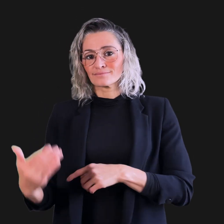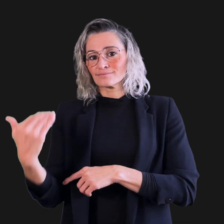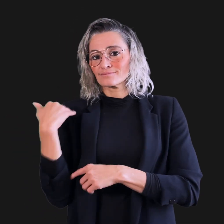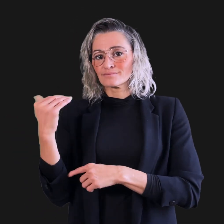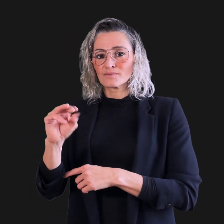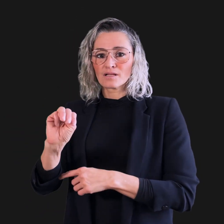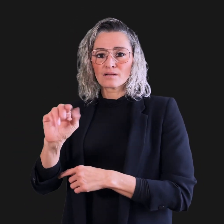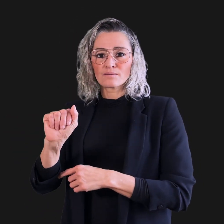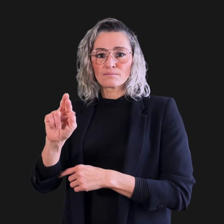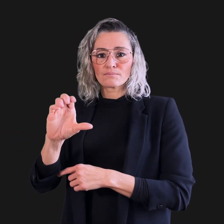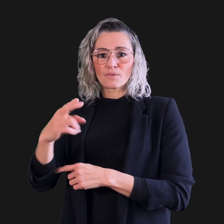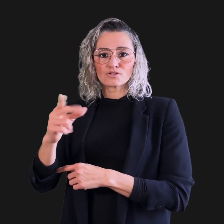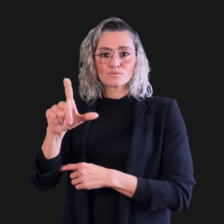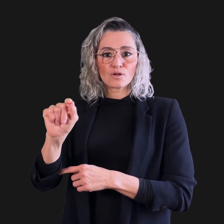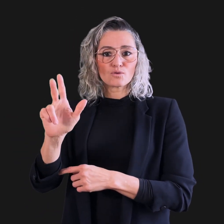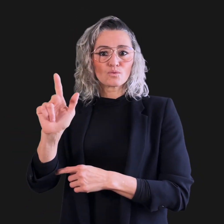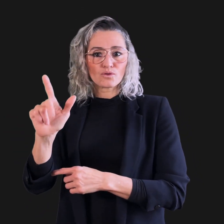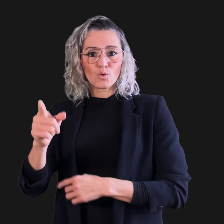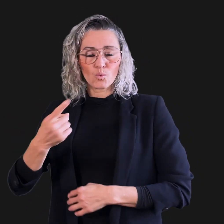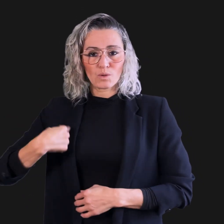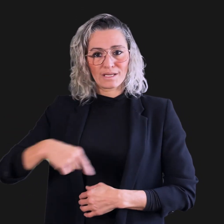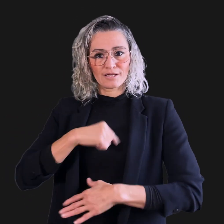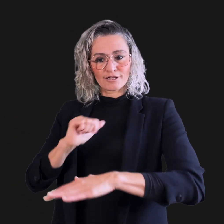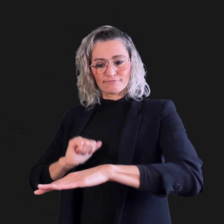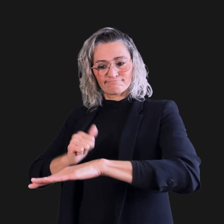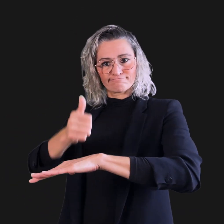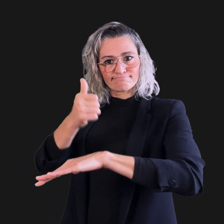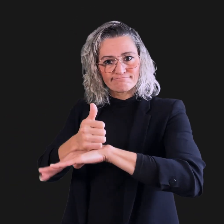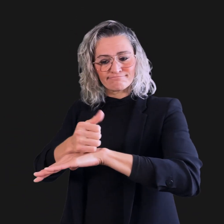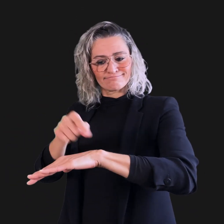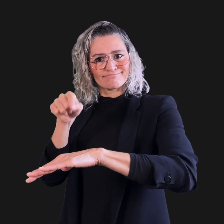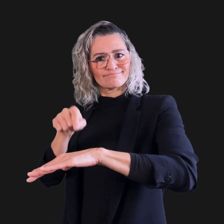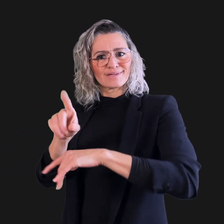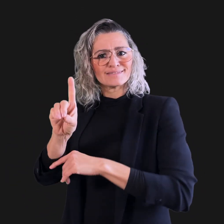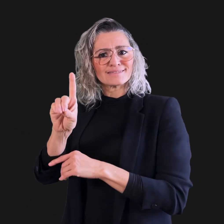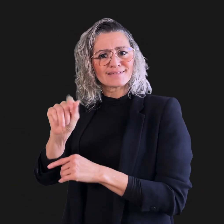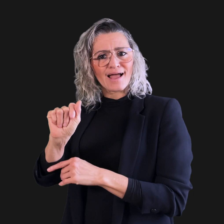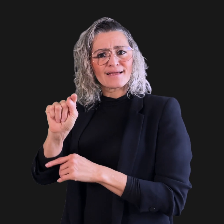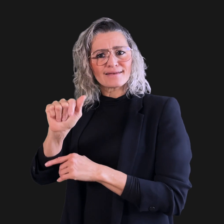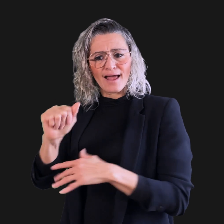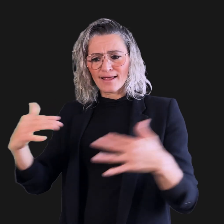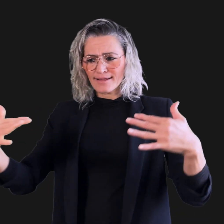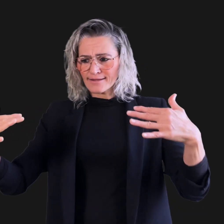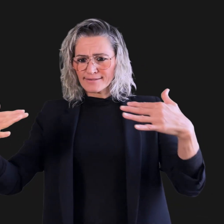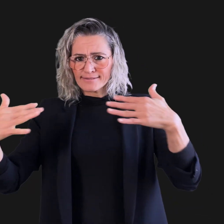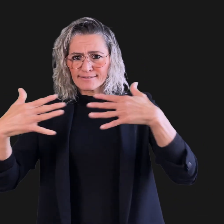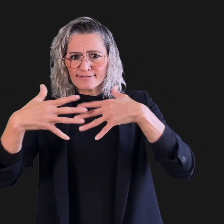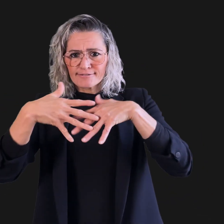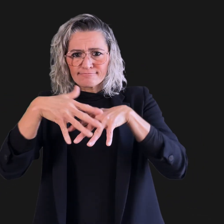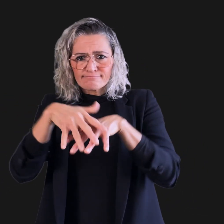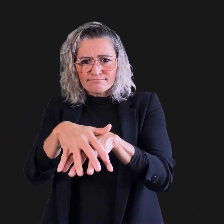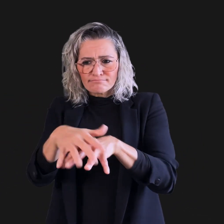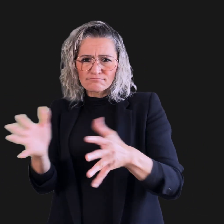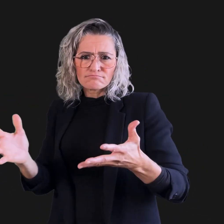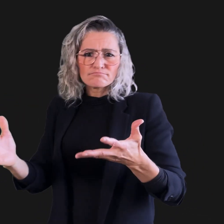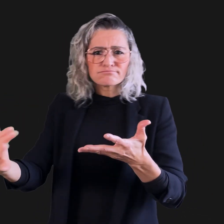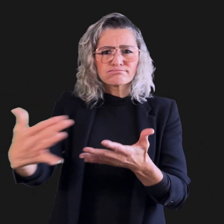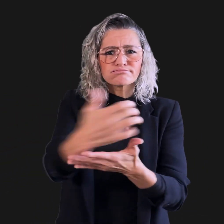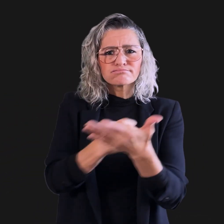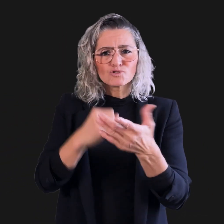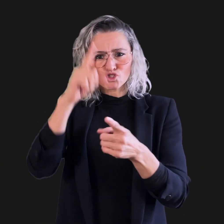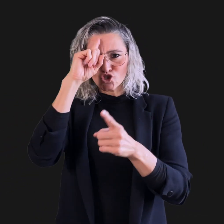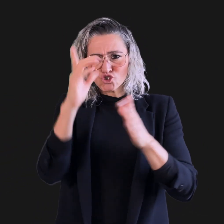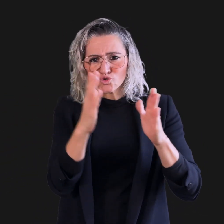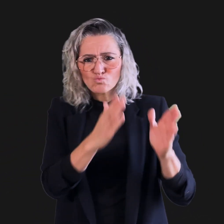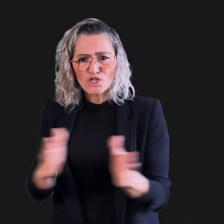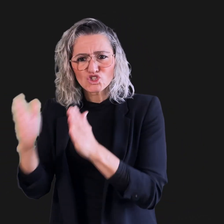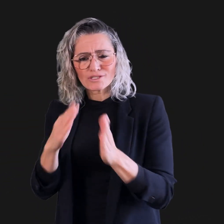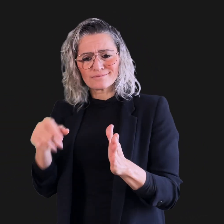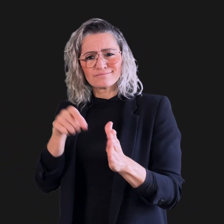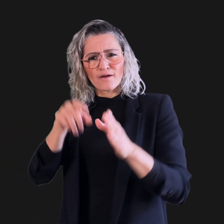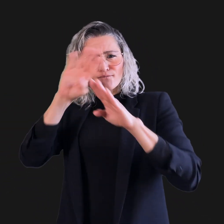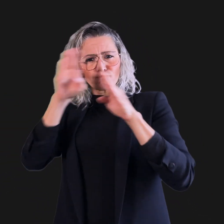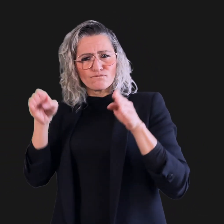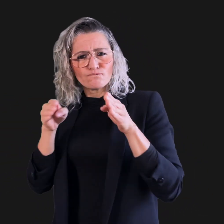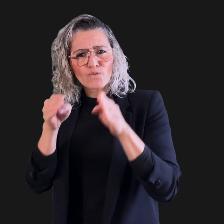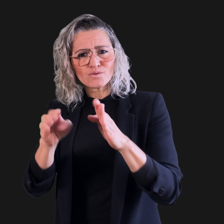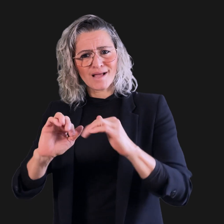• In March 2023, we launched an integrated data collection strategy focused on